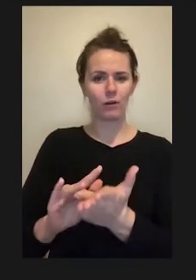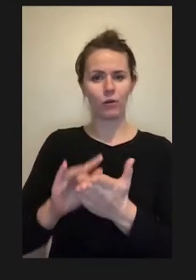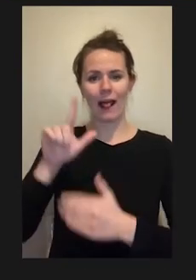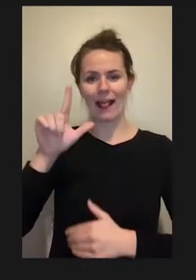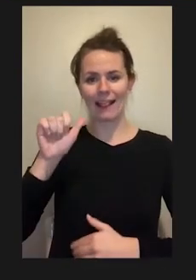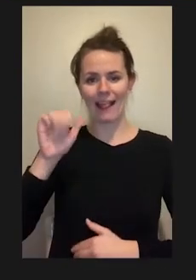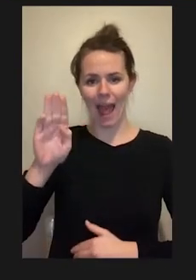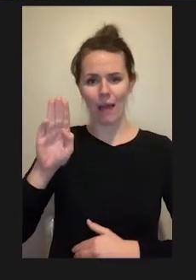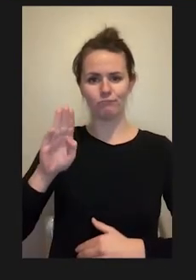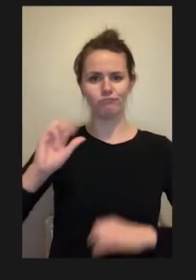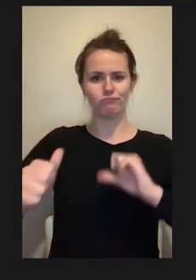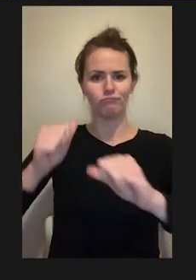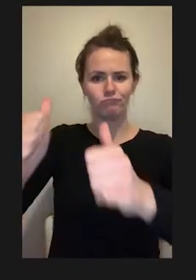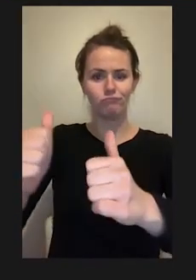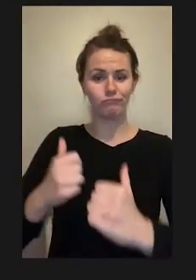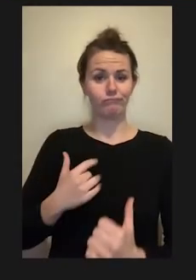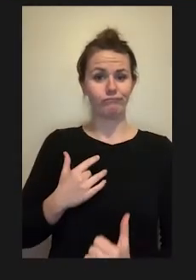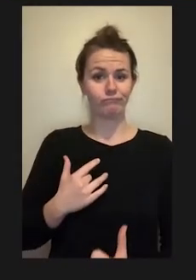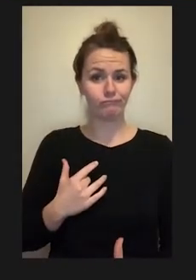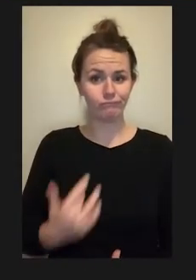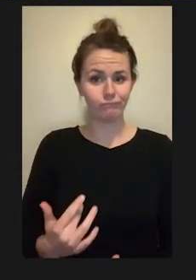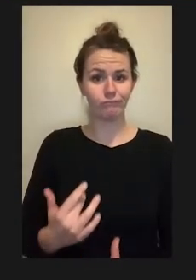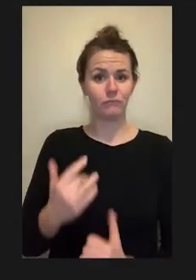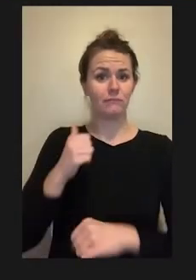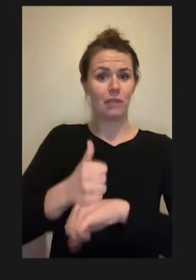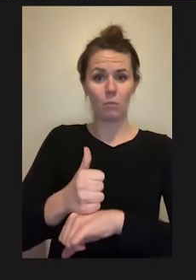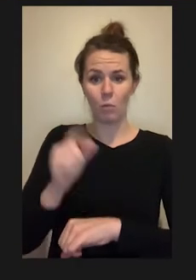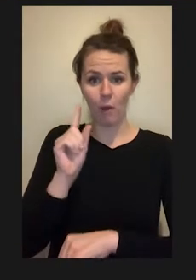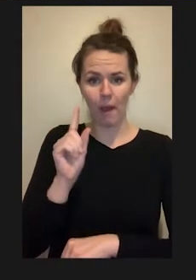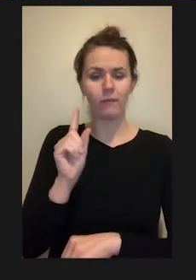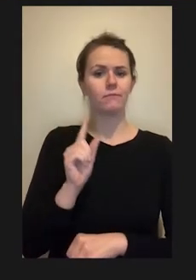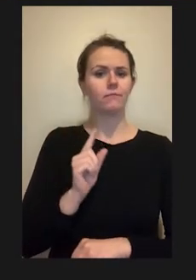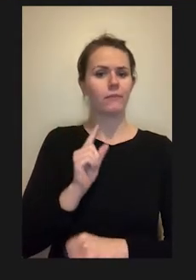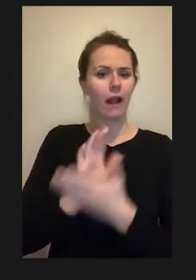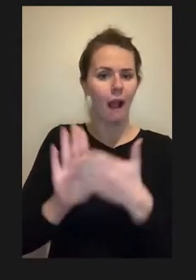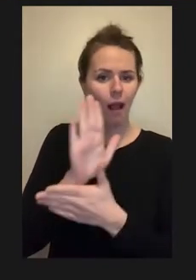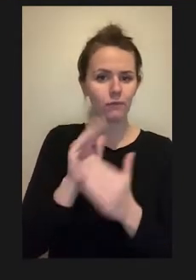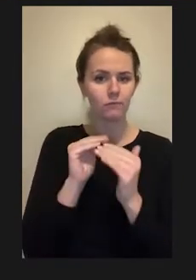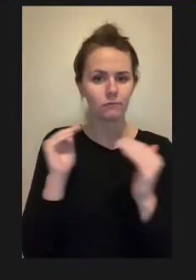in secondary and post-secondary educational institutions and research centers across the